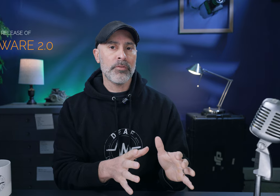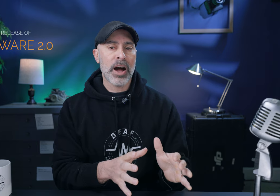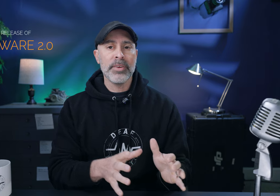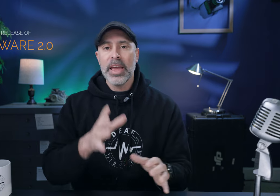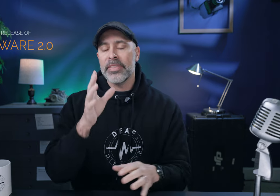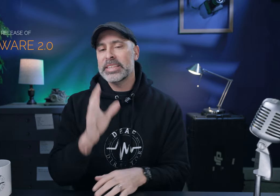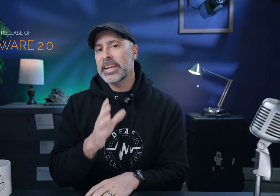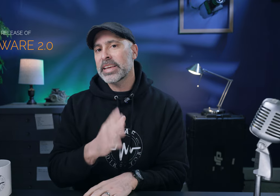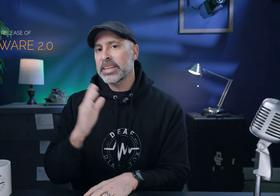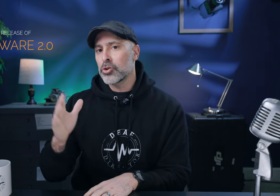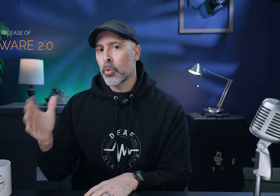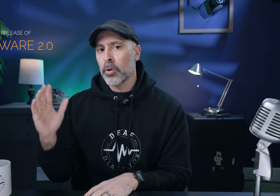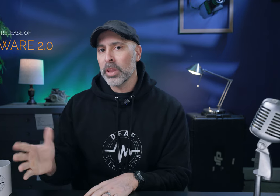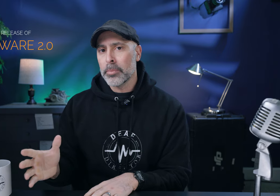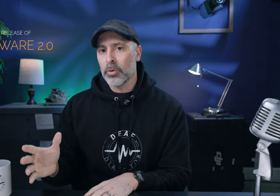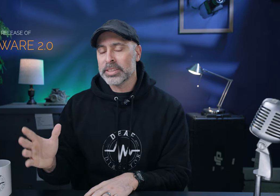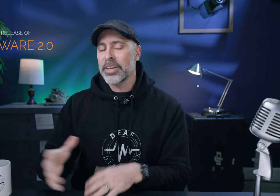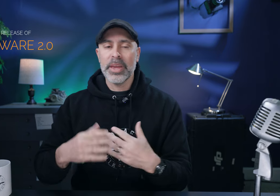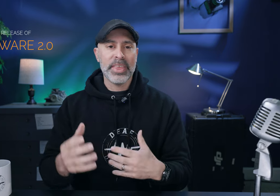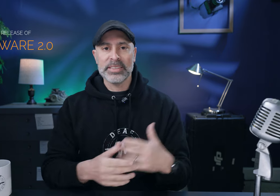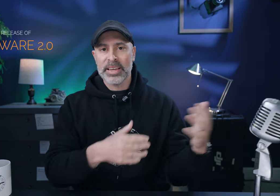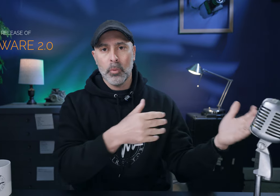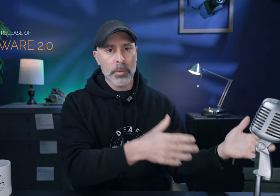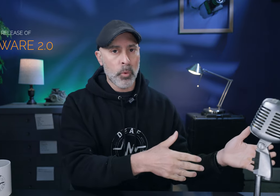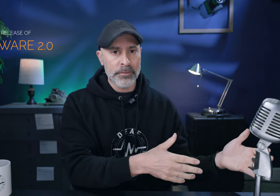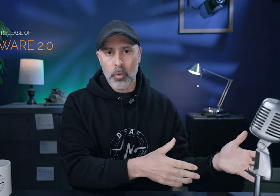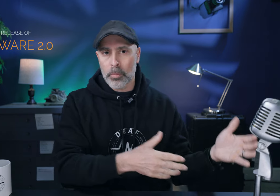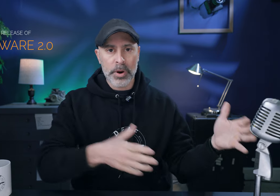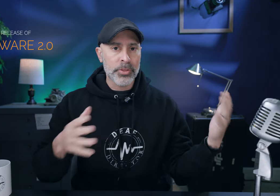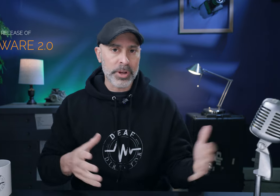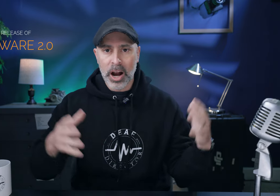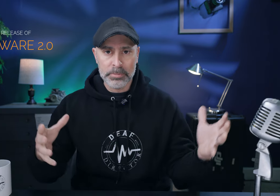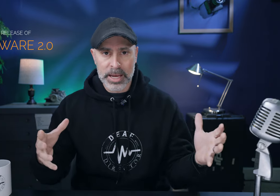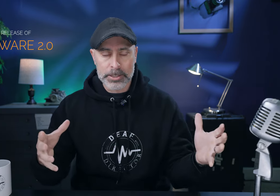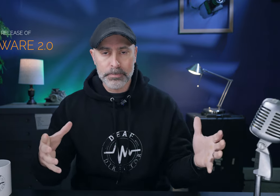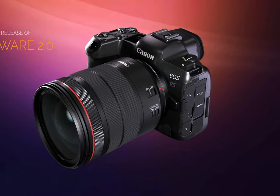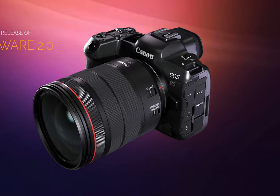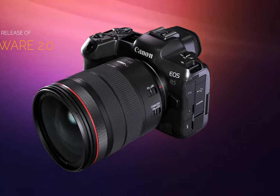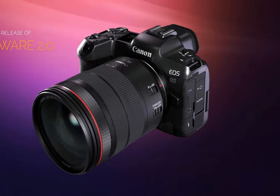R5 and they didn't get a 2.0 label that's how you get things like the 1.4.3 updates so seeing